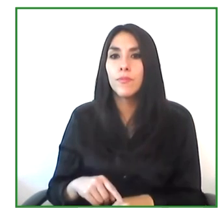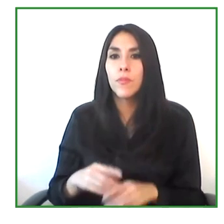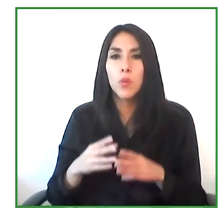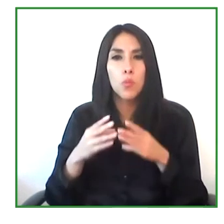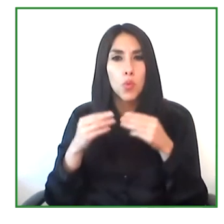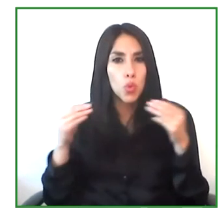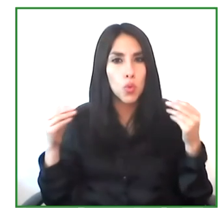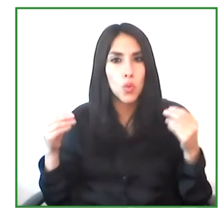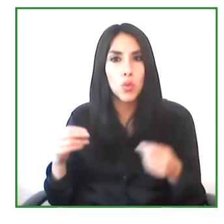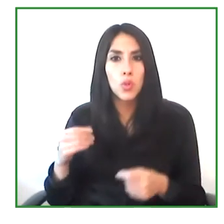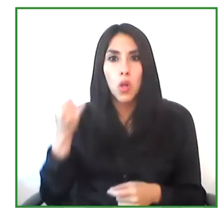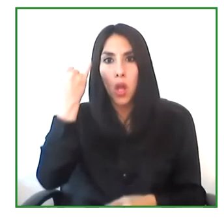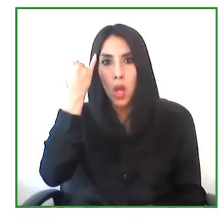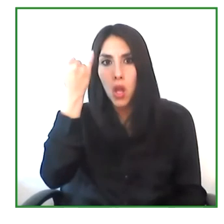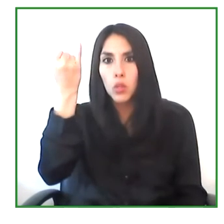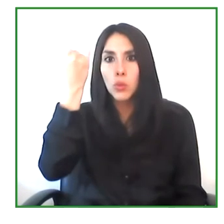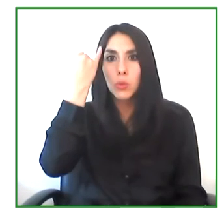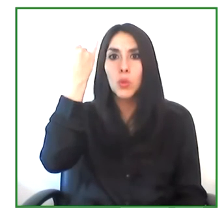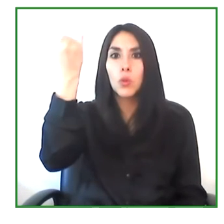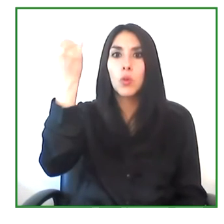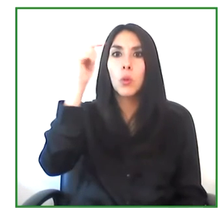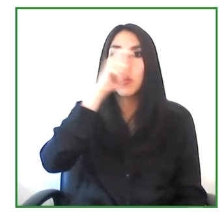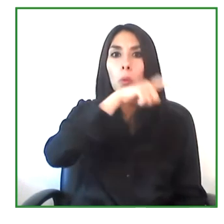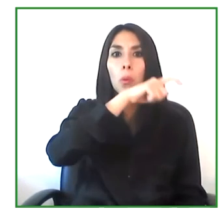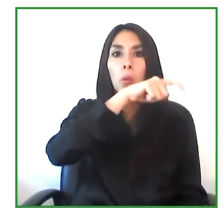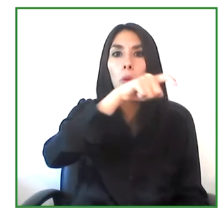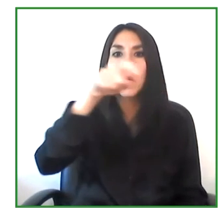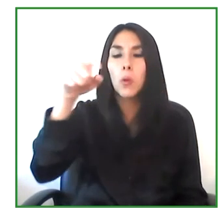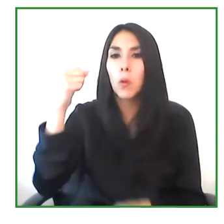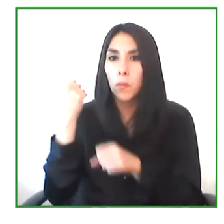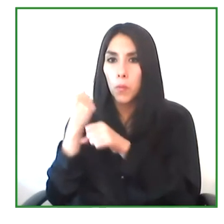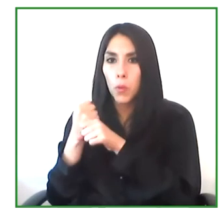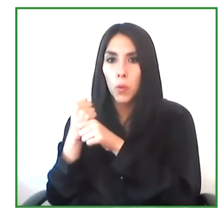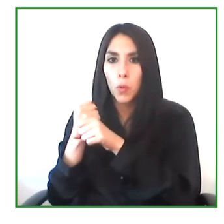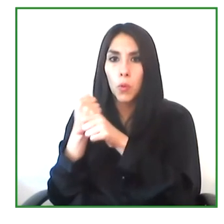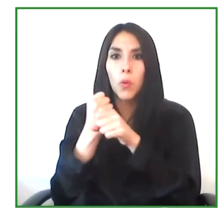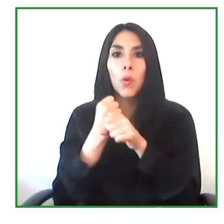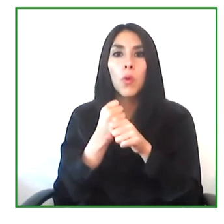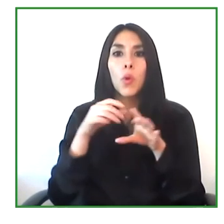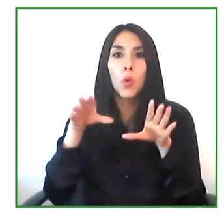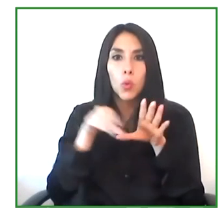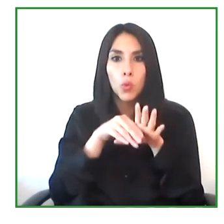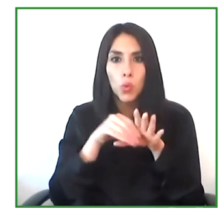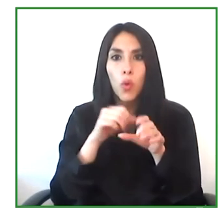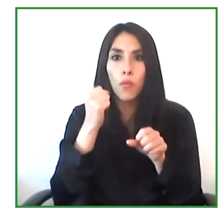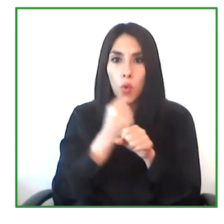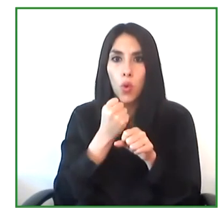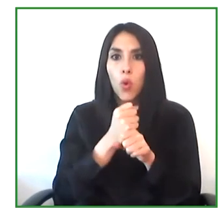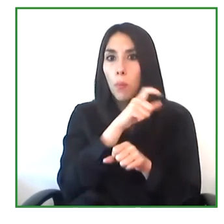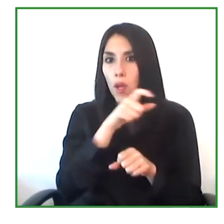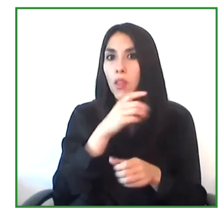Are a lot of initiatives that work with the Labor inclusion for people with disabilities all around the world.